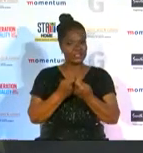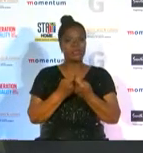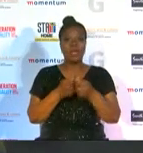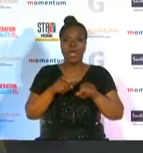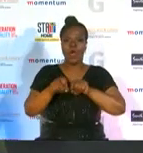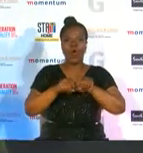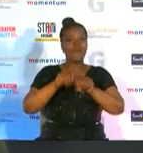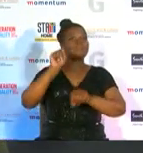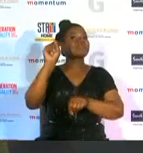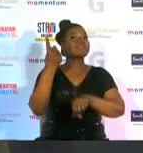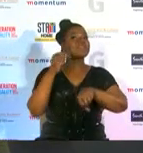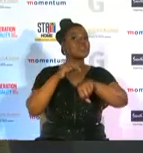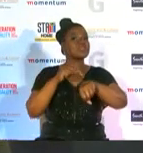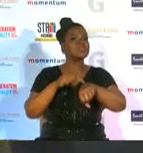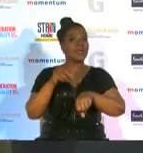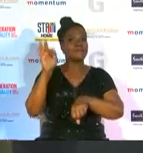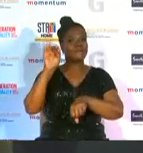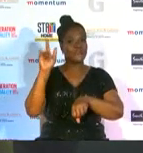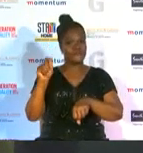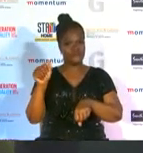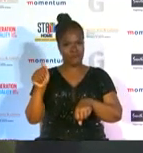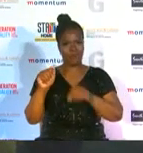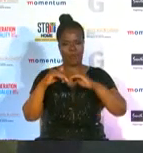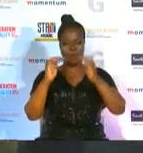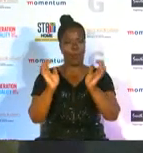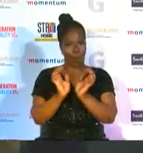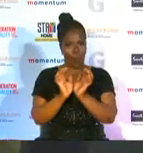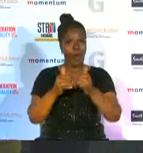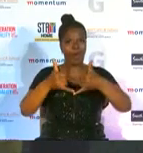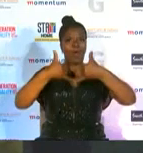fifa women's world cup in france and retained their third kosafa women's